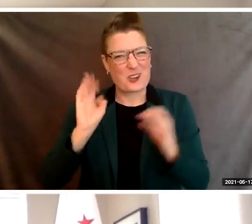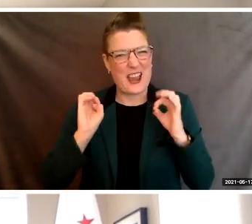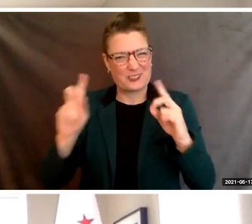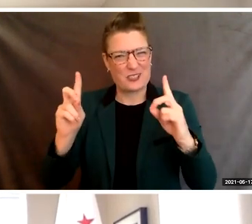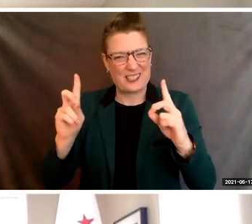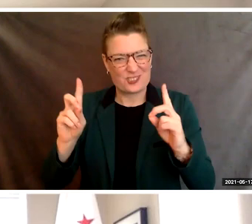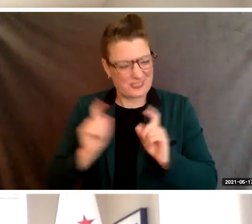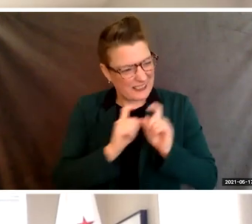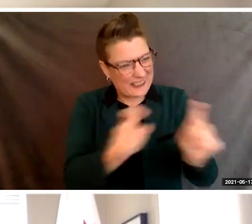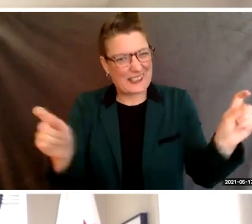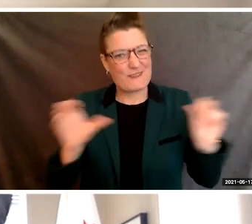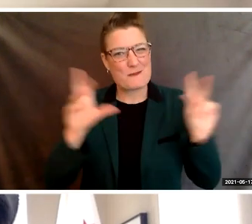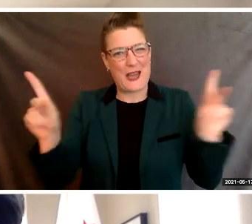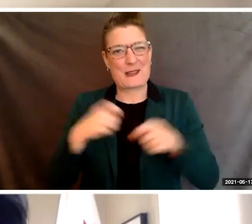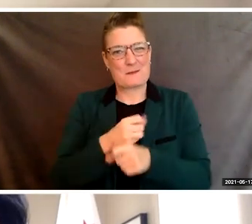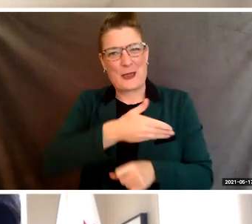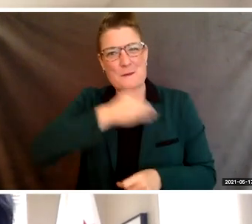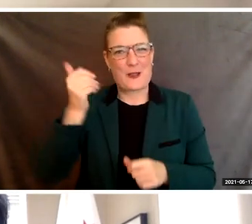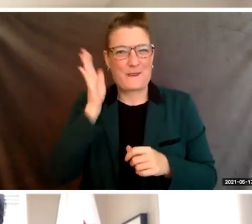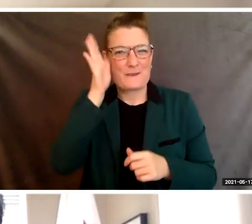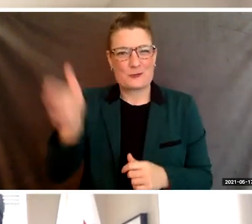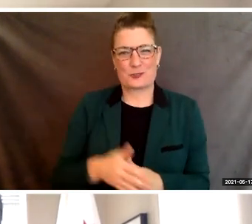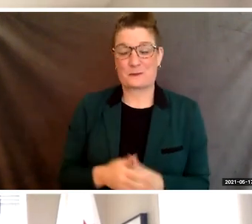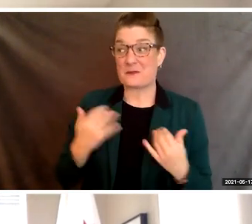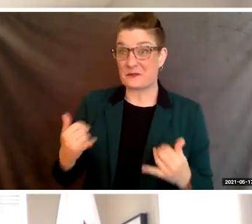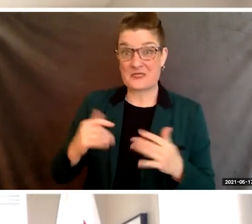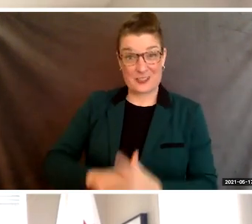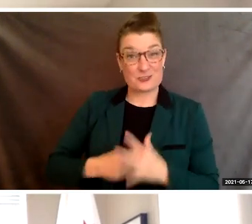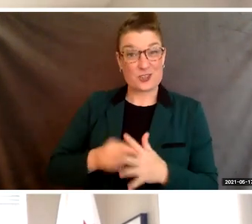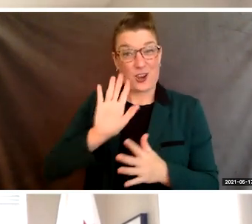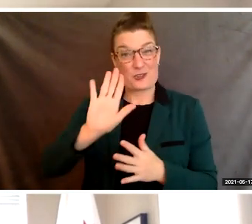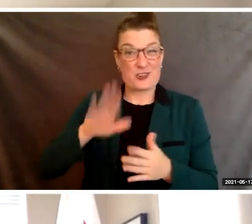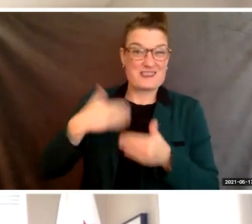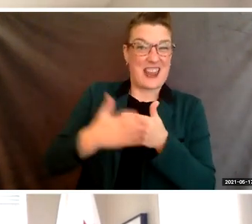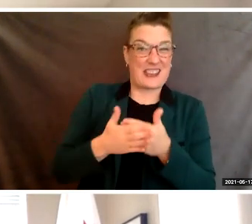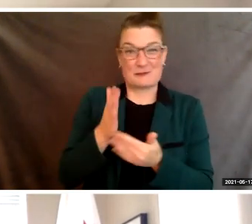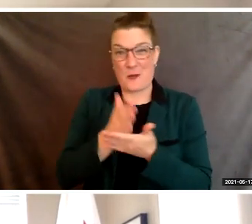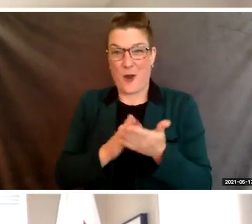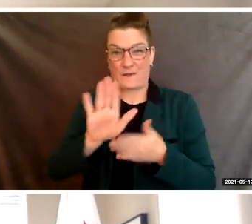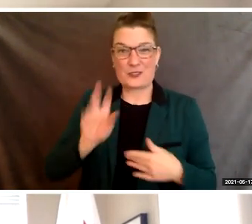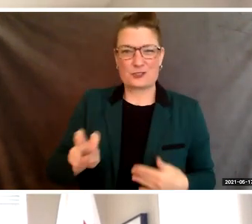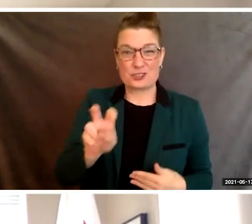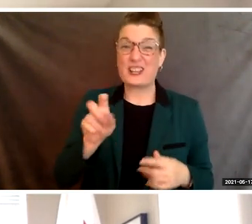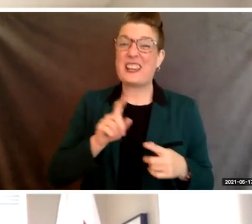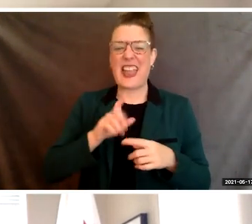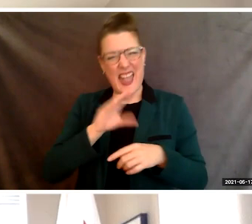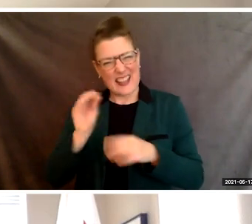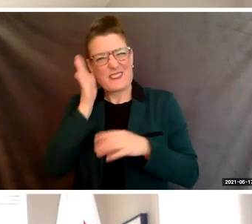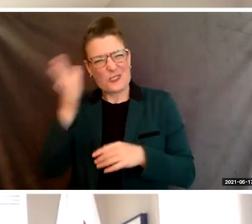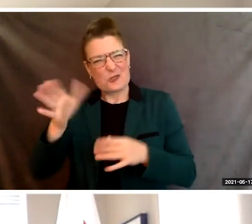of the next part of your journey, know that the future is yours to shape and we're living in a time of immense possibilities.